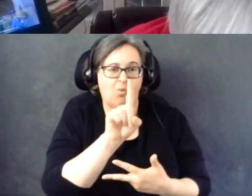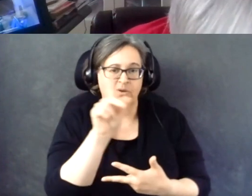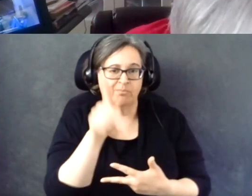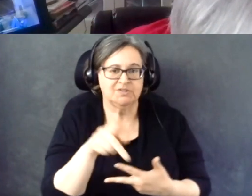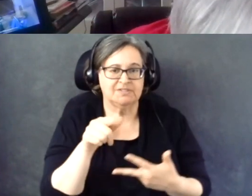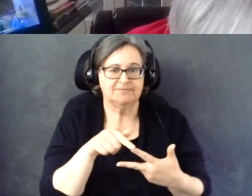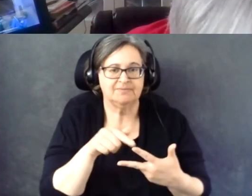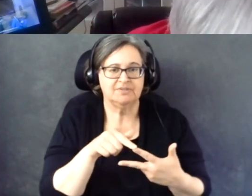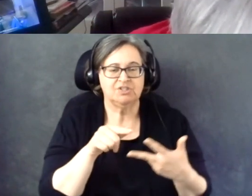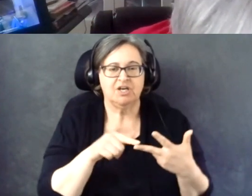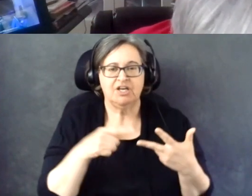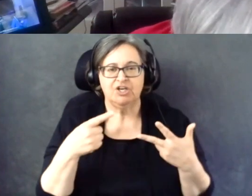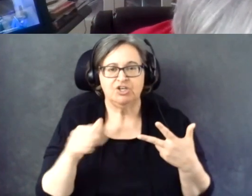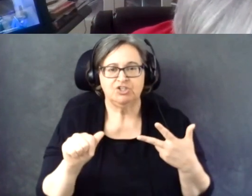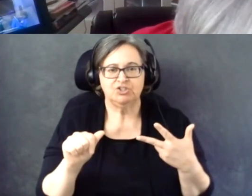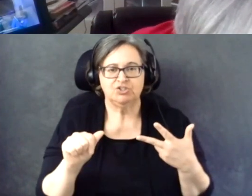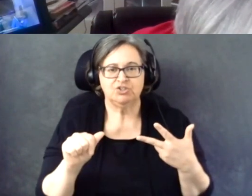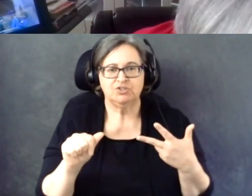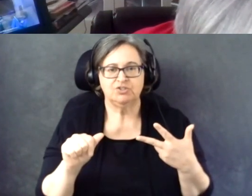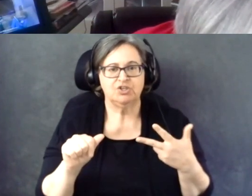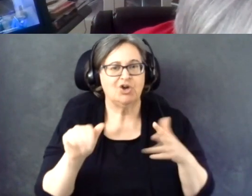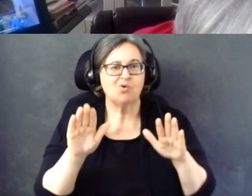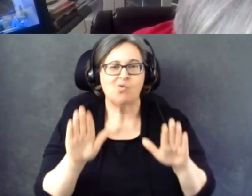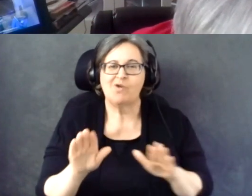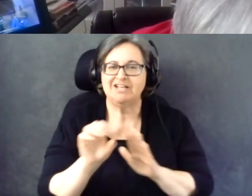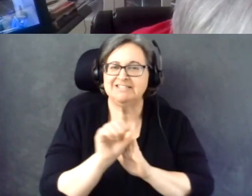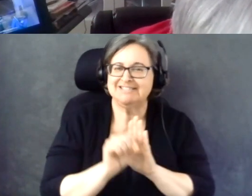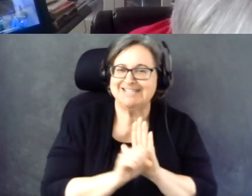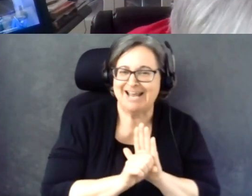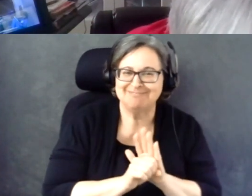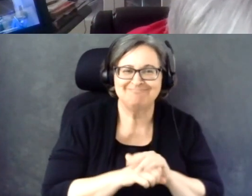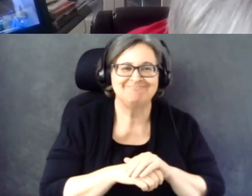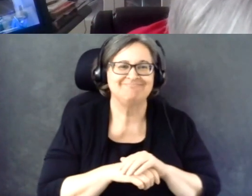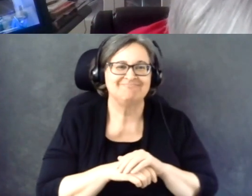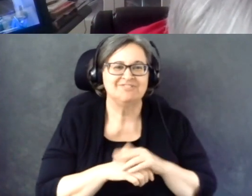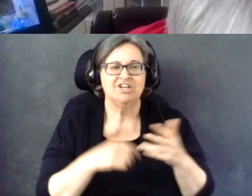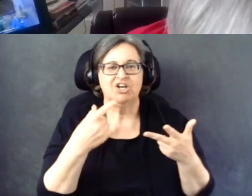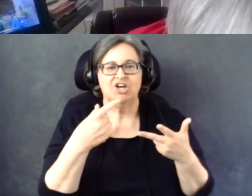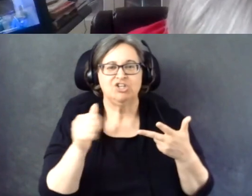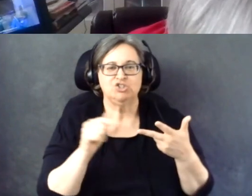Now, Georgia is a great state.